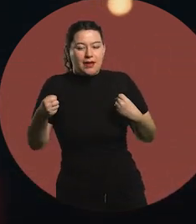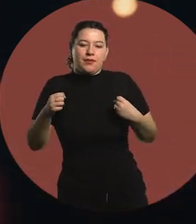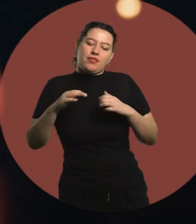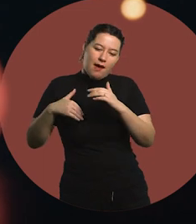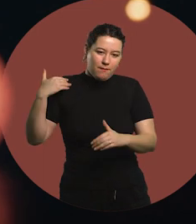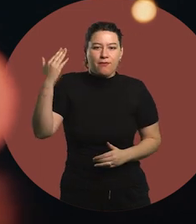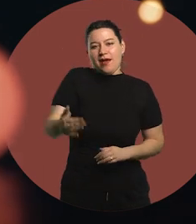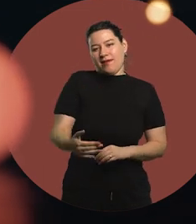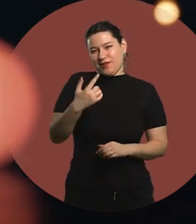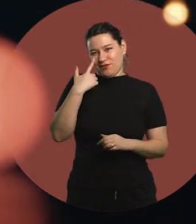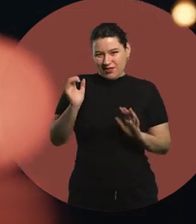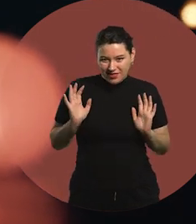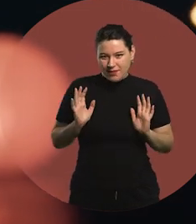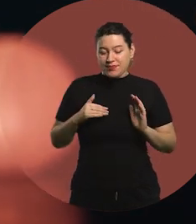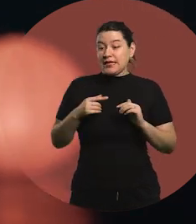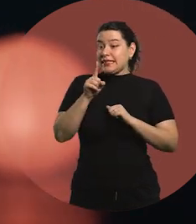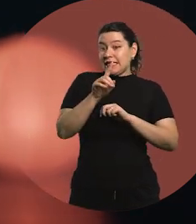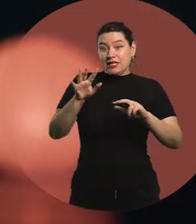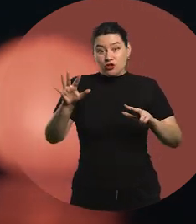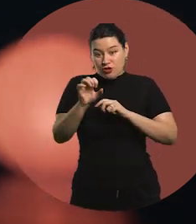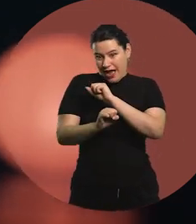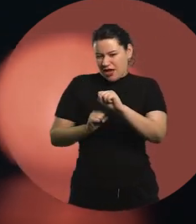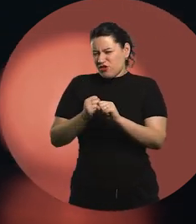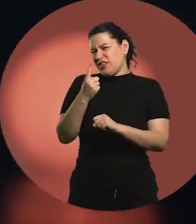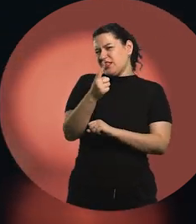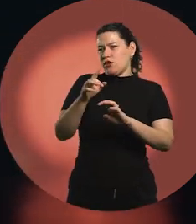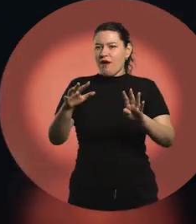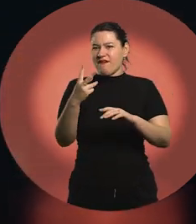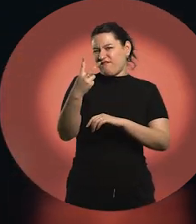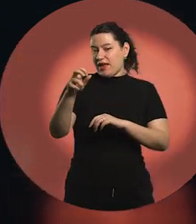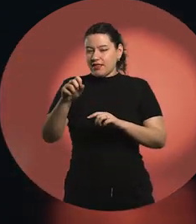At 18, 19 or 20 years old.